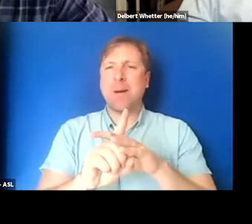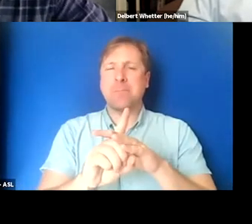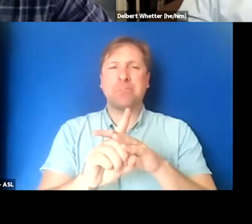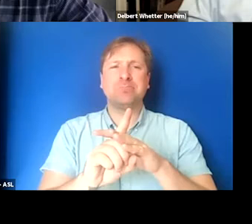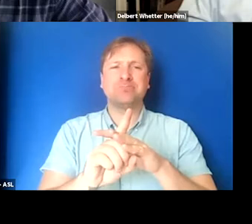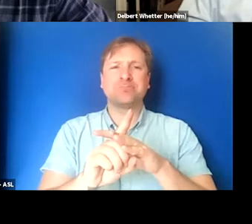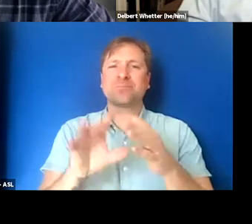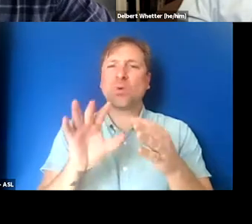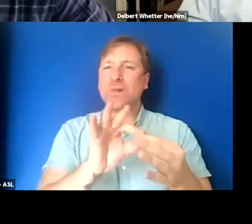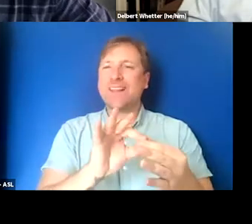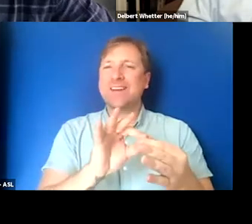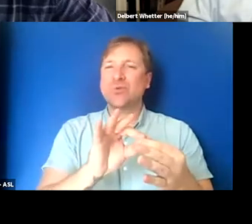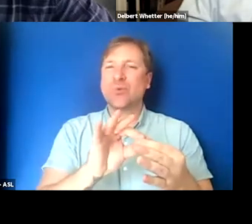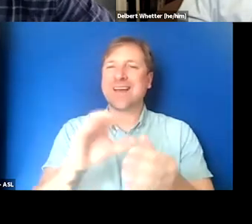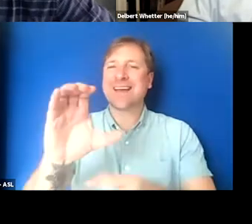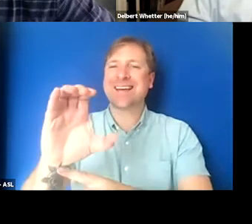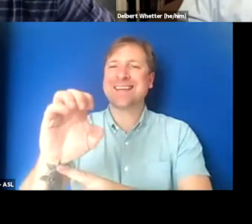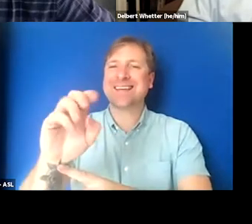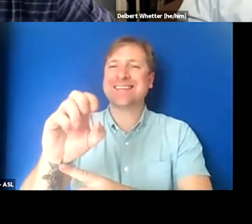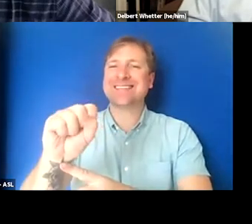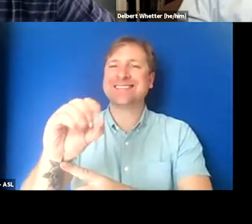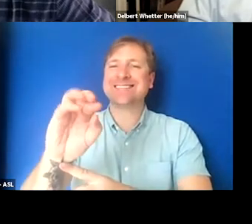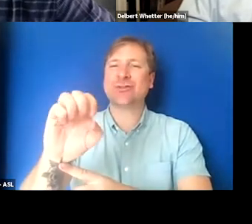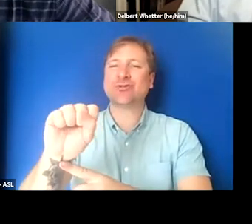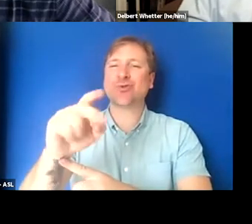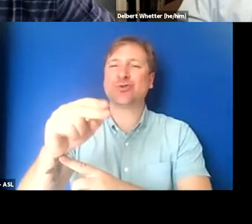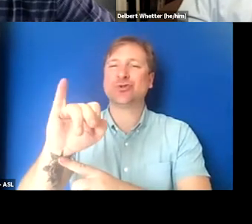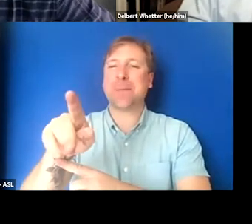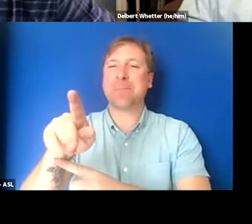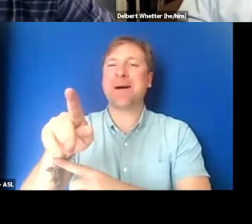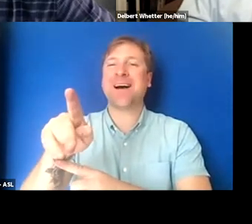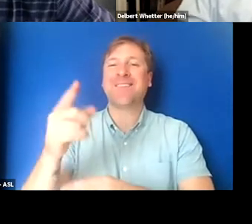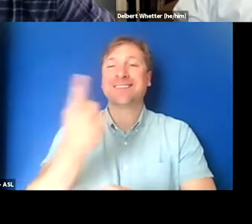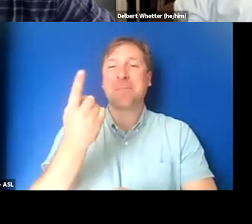was about censoring materials that are spoken live.